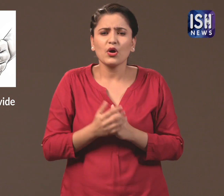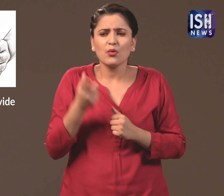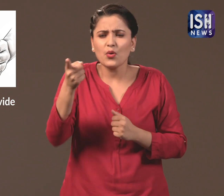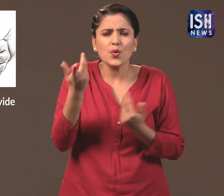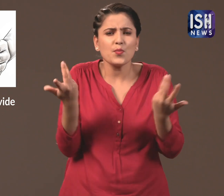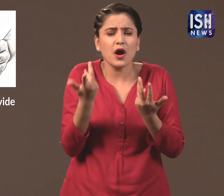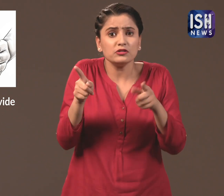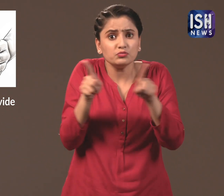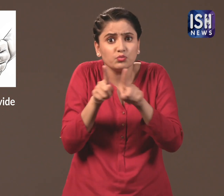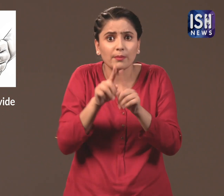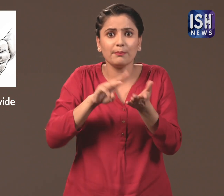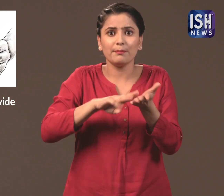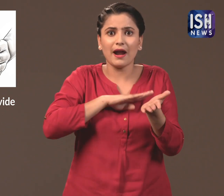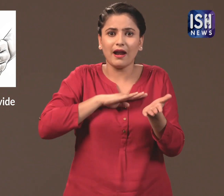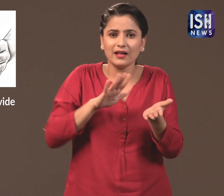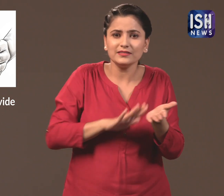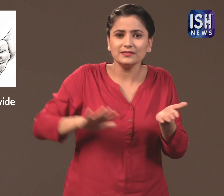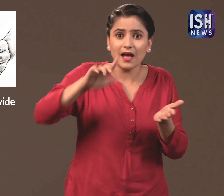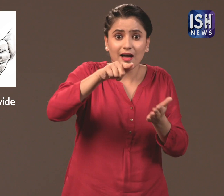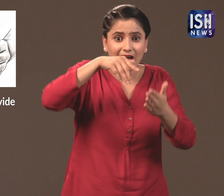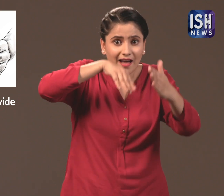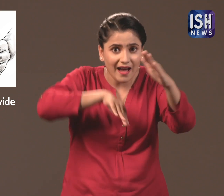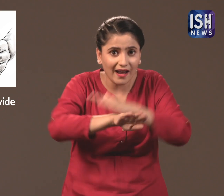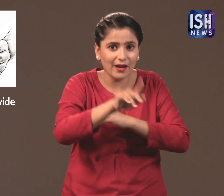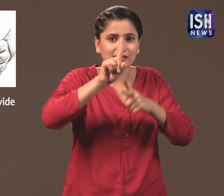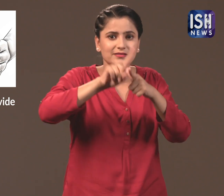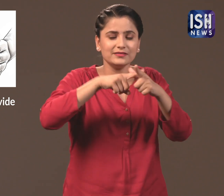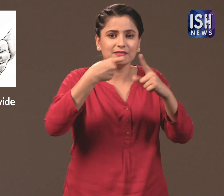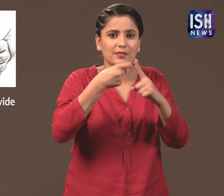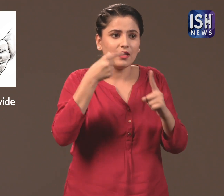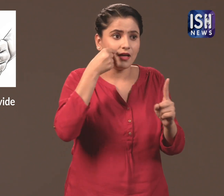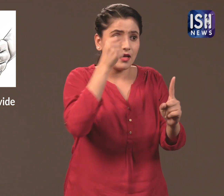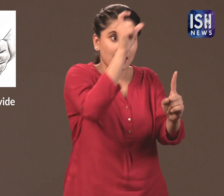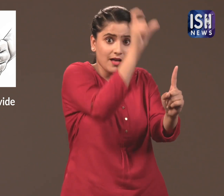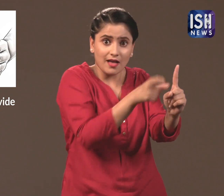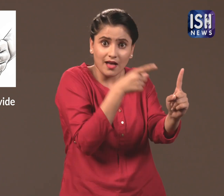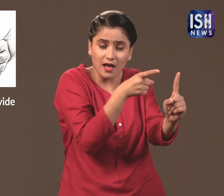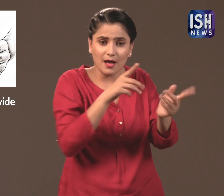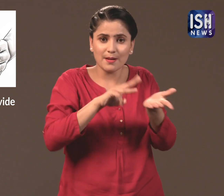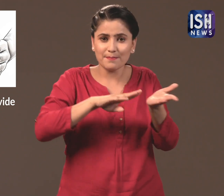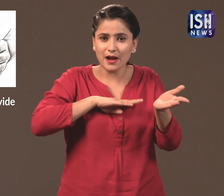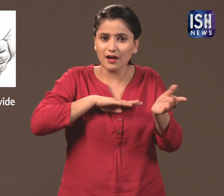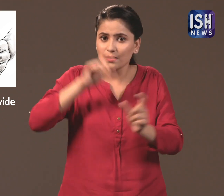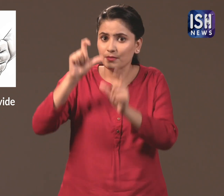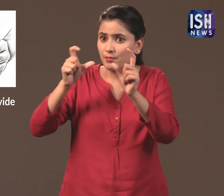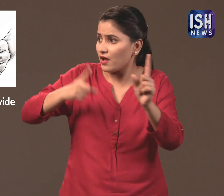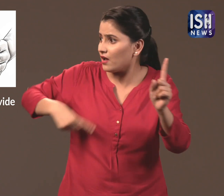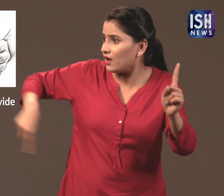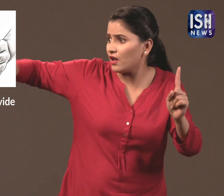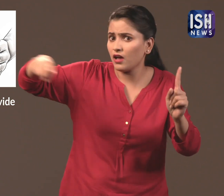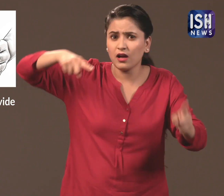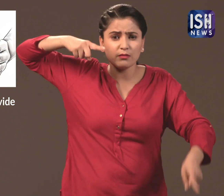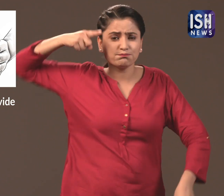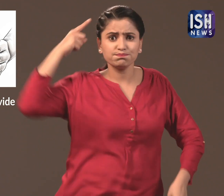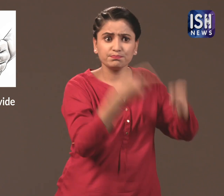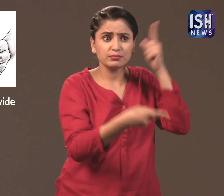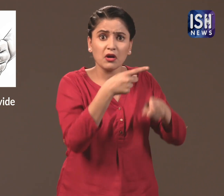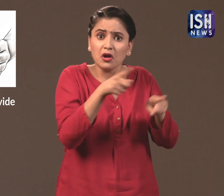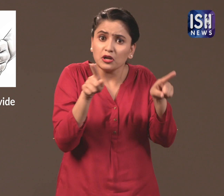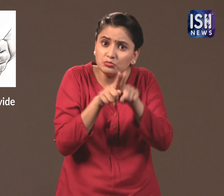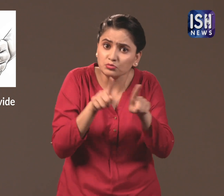In Maharashtra there were incidents of violence against Kashmiris,